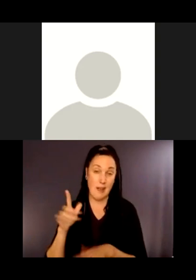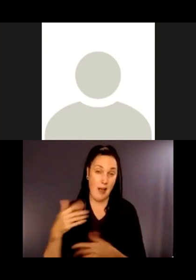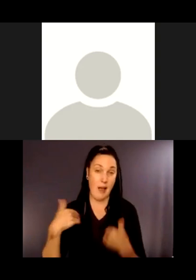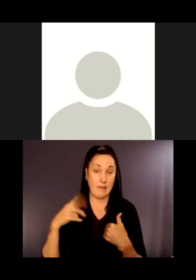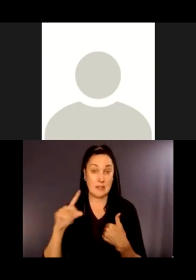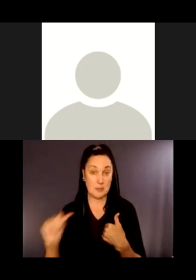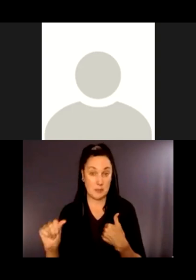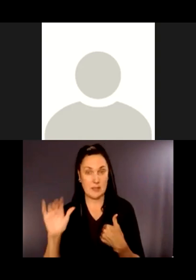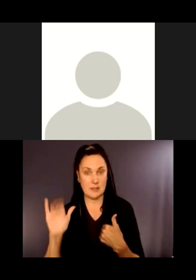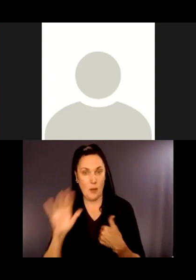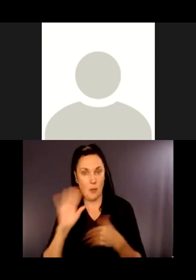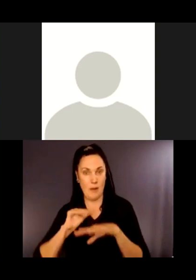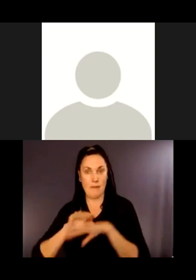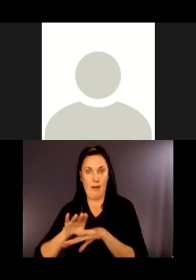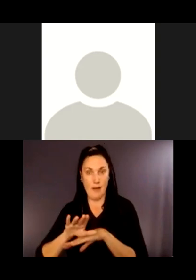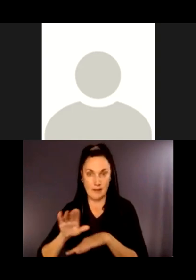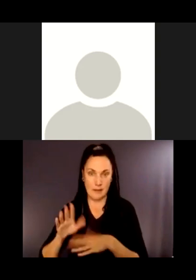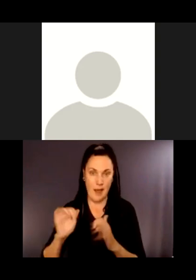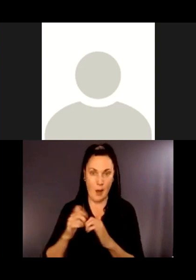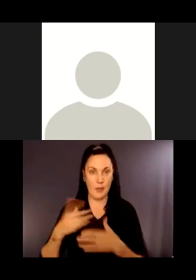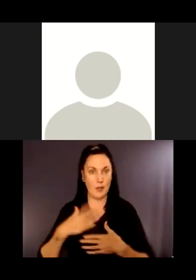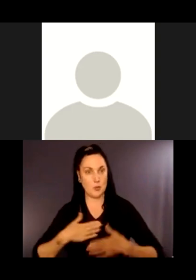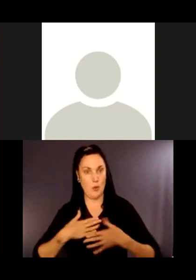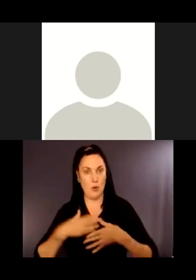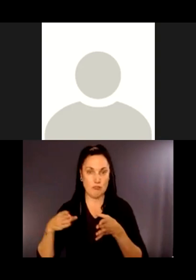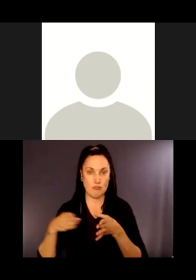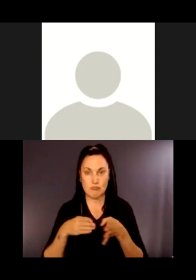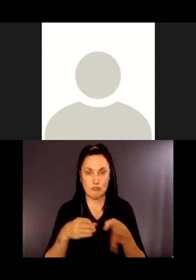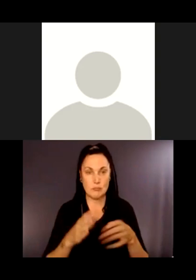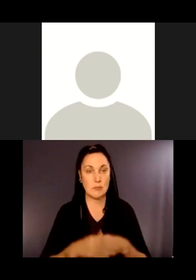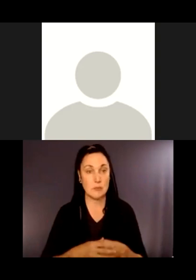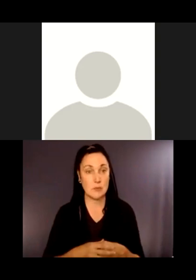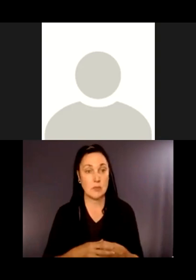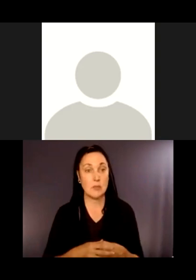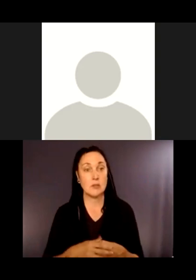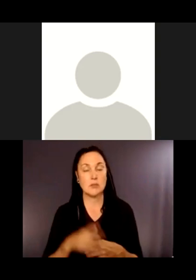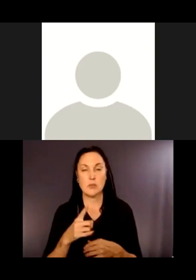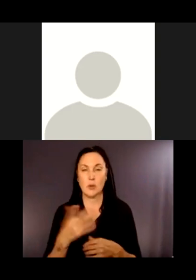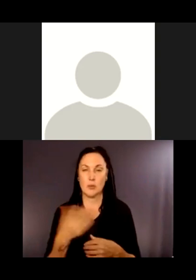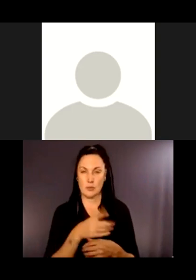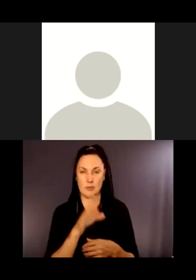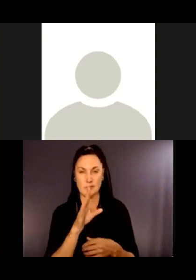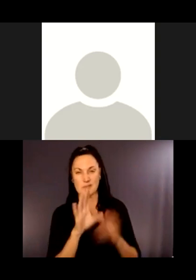trailhead area the entire journey. So the picture on this slide is showing an example of what a bigger trailhead kiosk might look like.